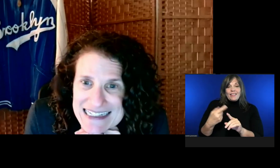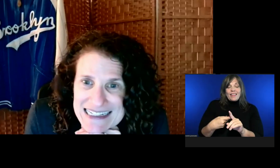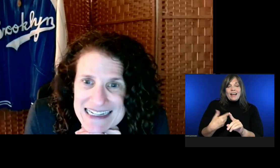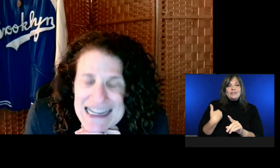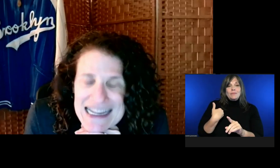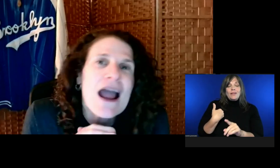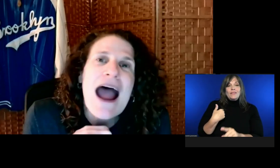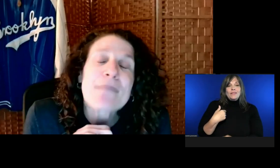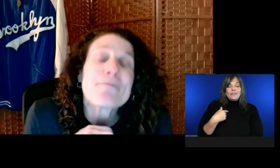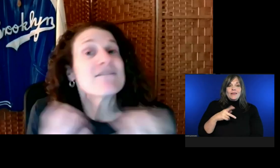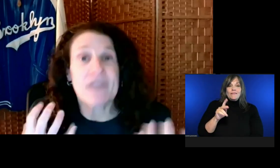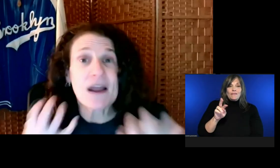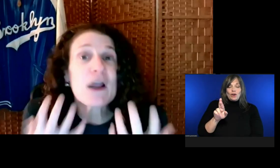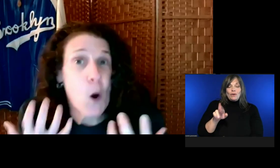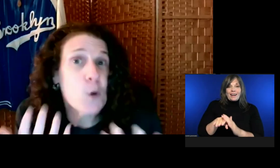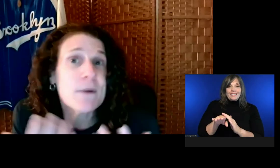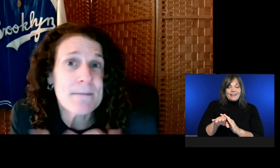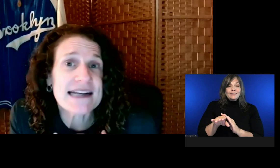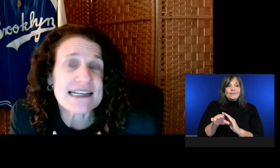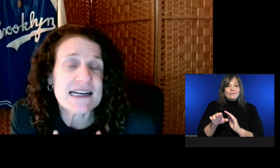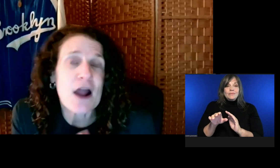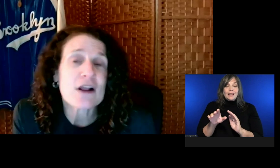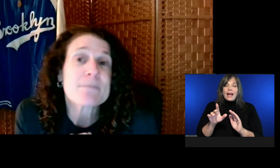And I'm being very open-minded about it.